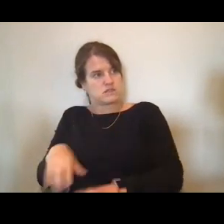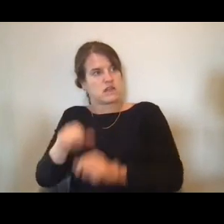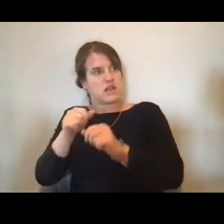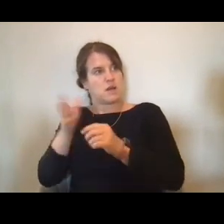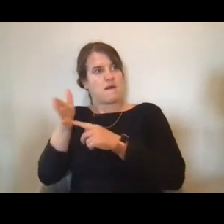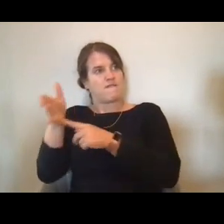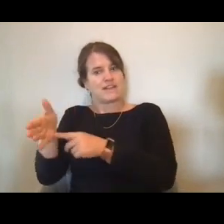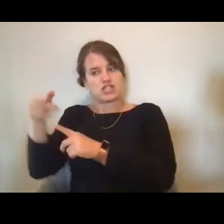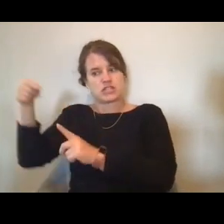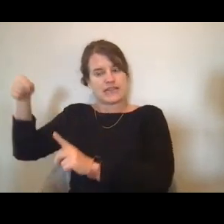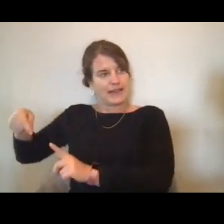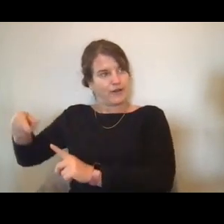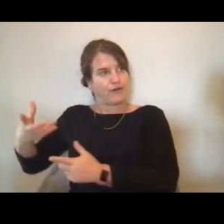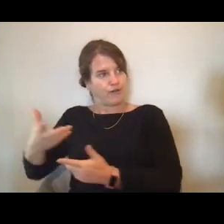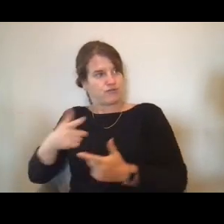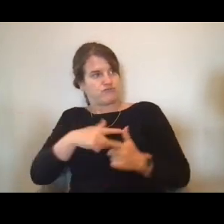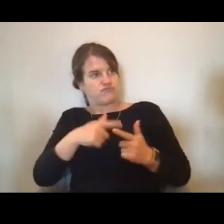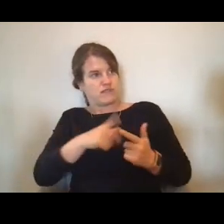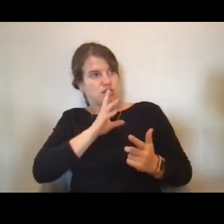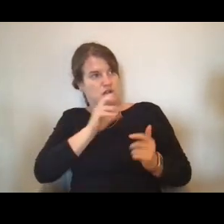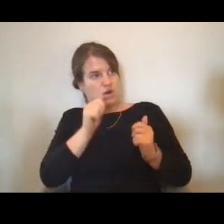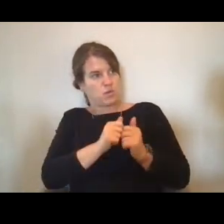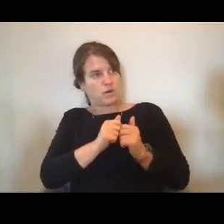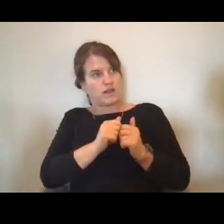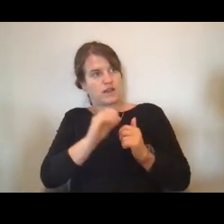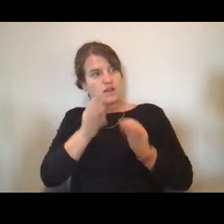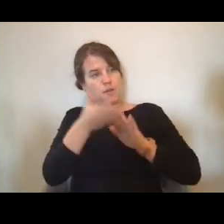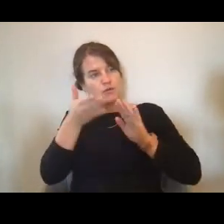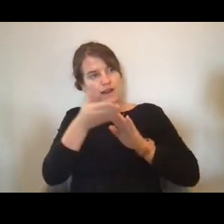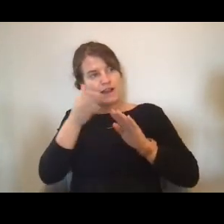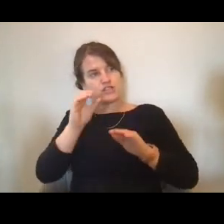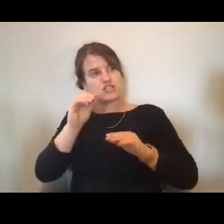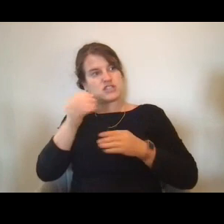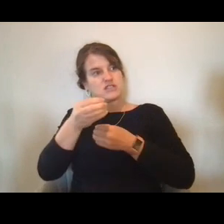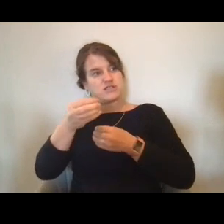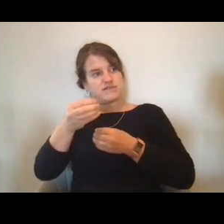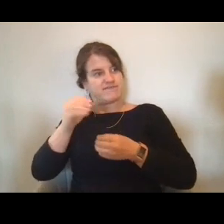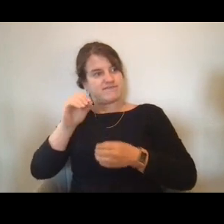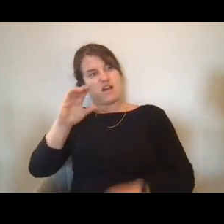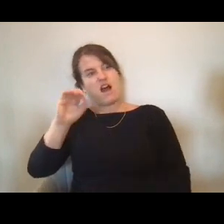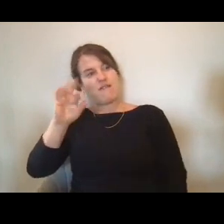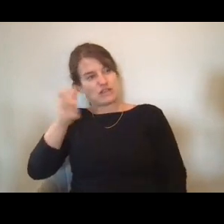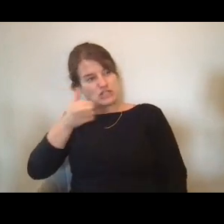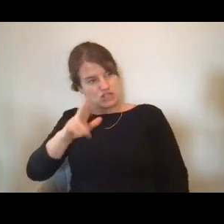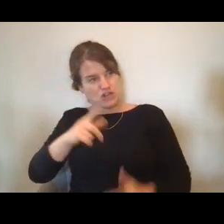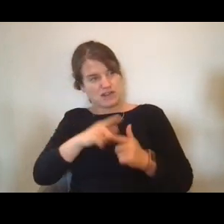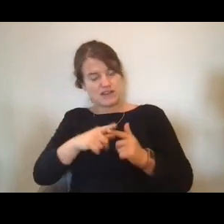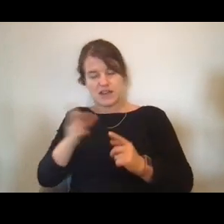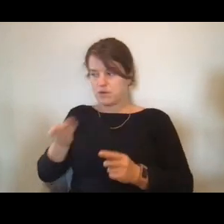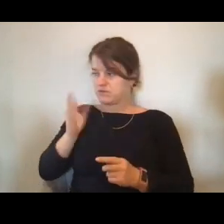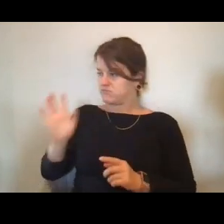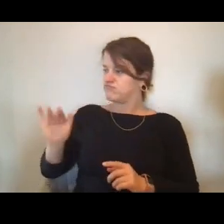then they would talk to the operations officer and the operations officer would go talk to the people who are driving the ship or are planning